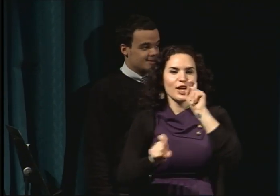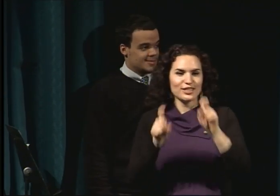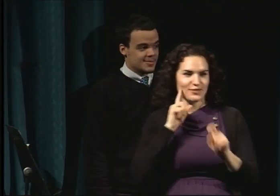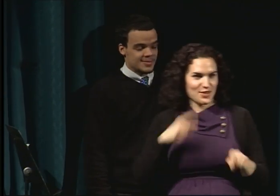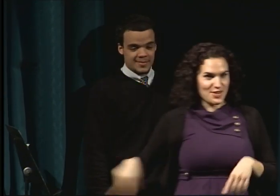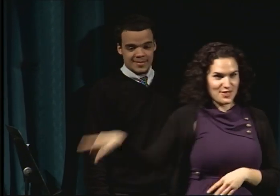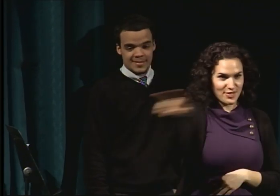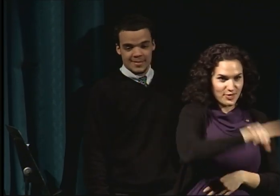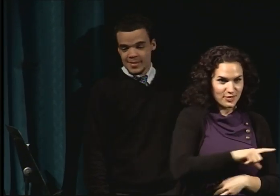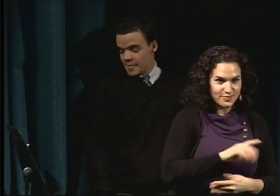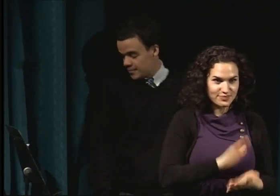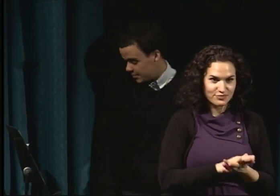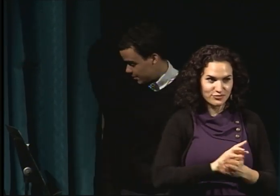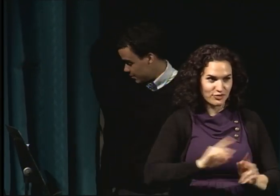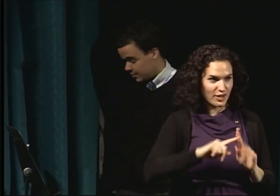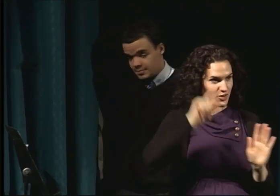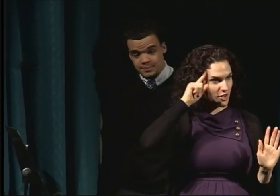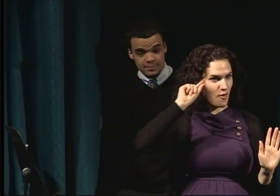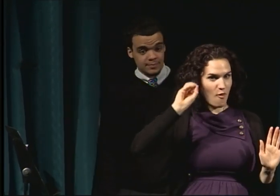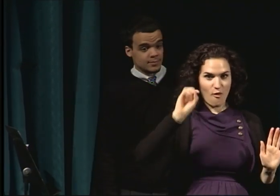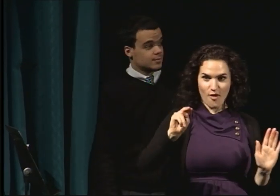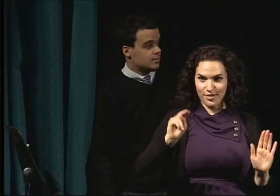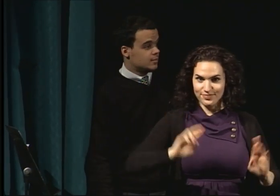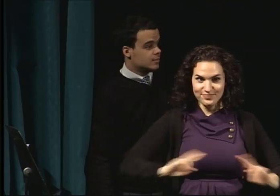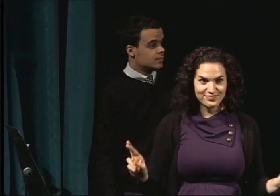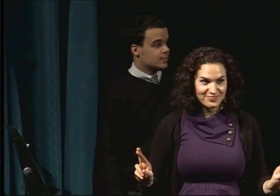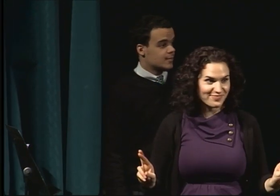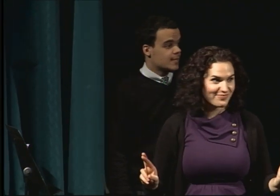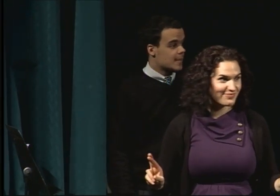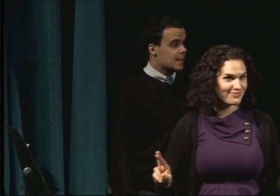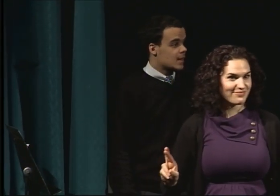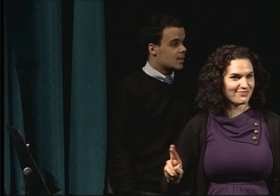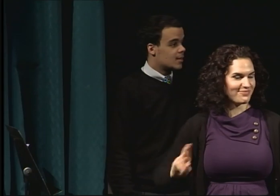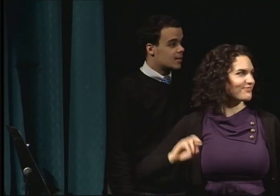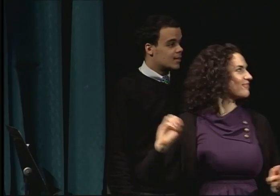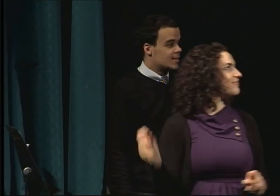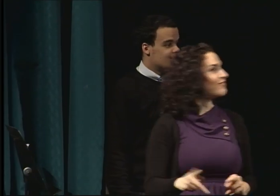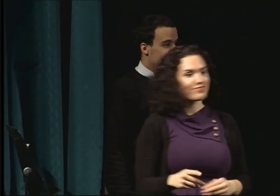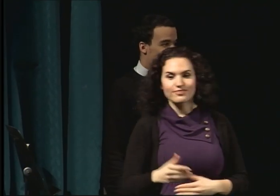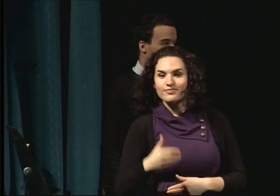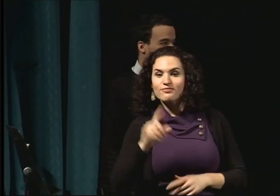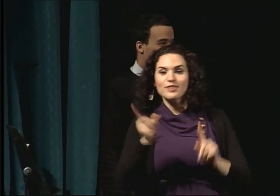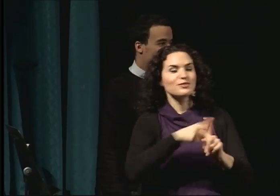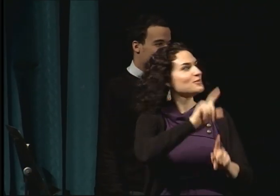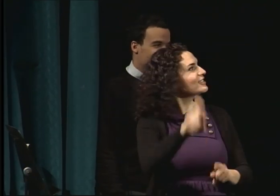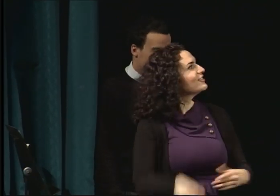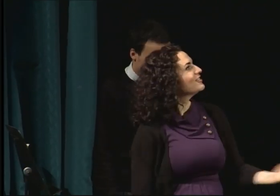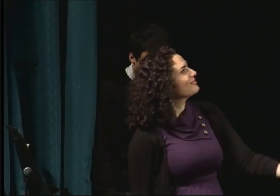Who is this man and what is his notable achievement? Does anyone know?